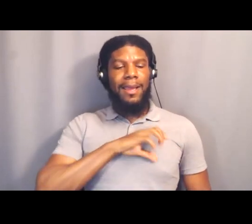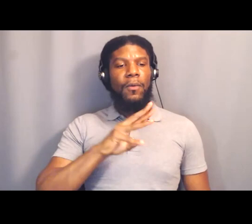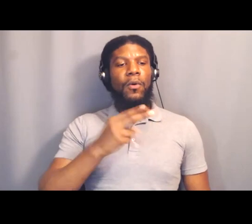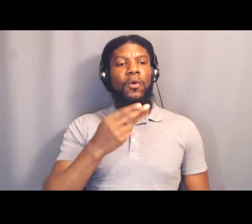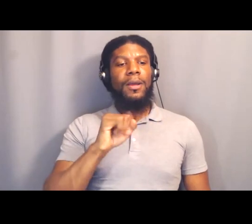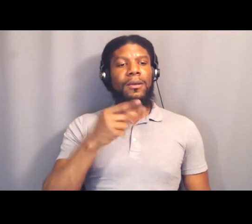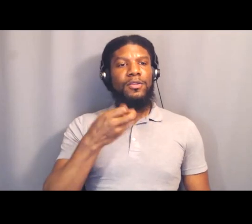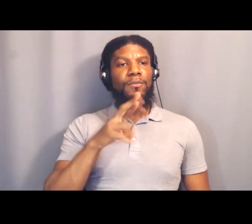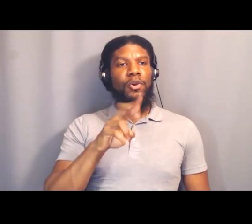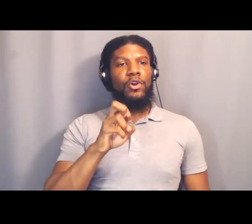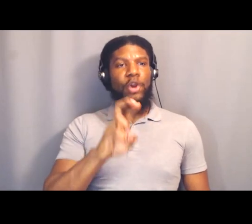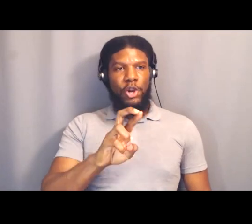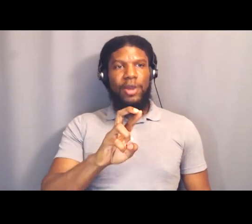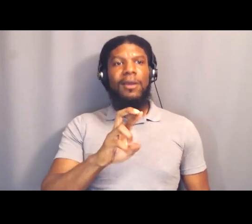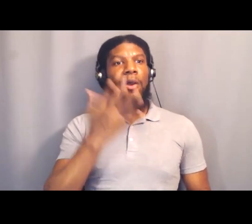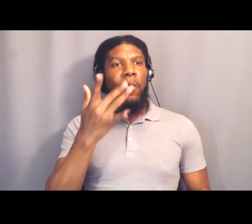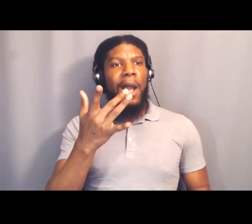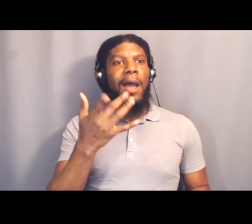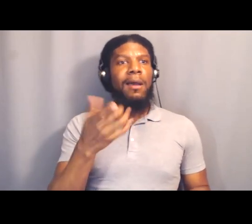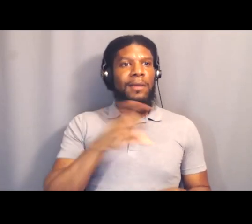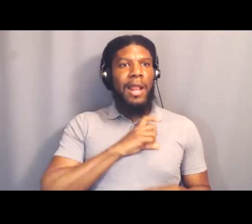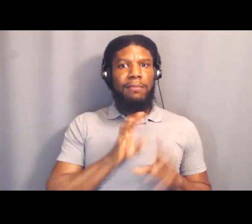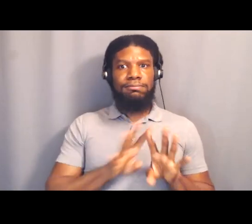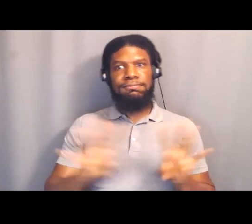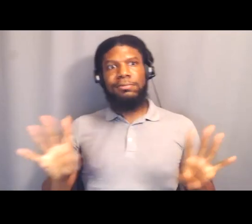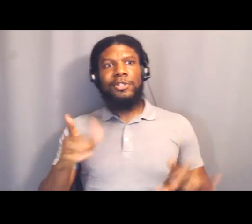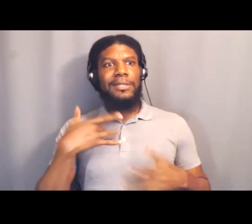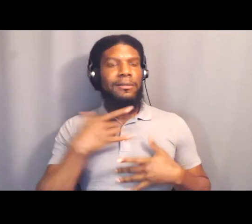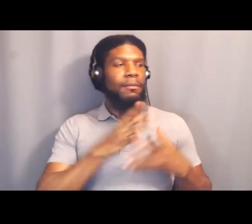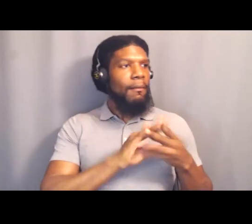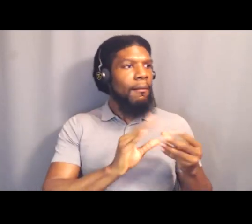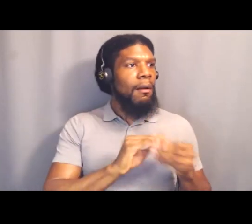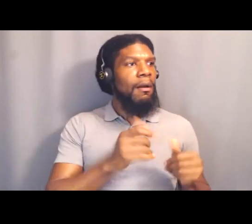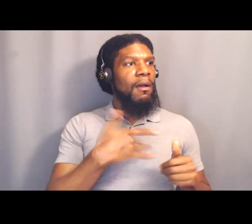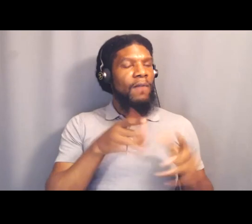And when Dahlia and Jason formed White People 4 Black Lives,